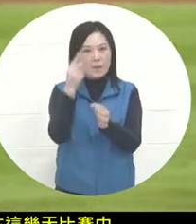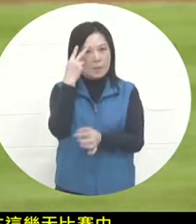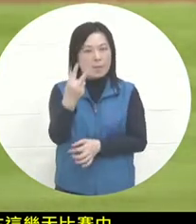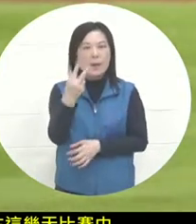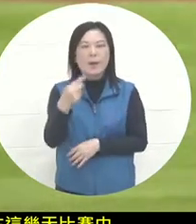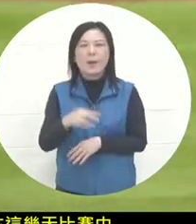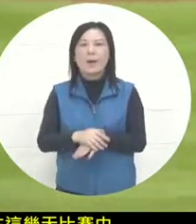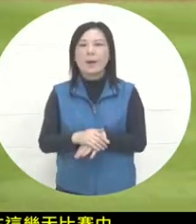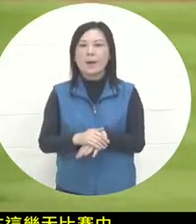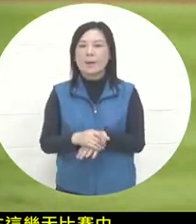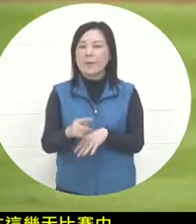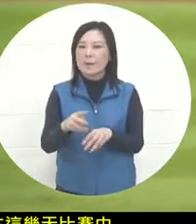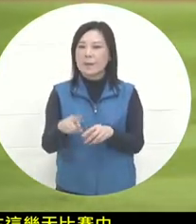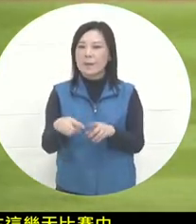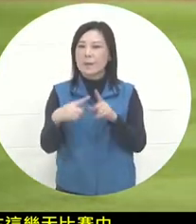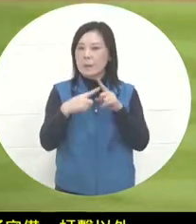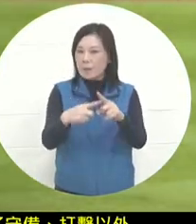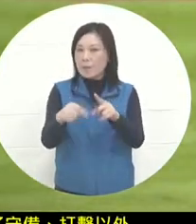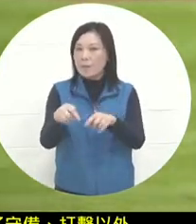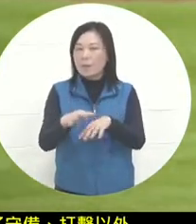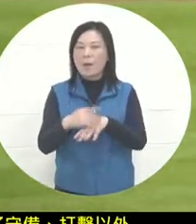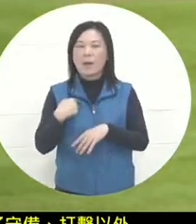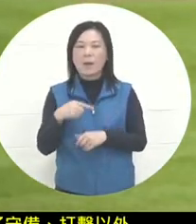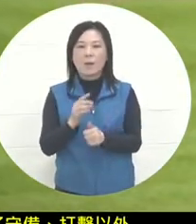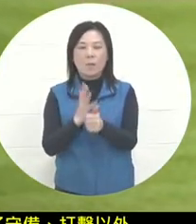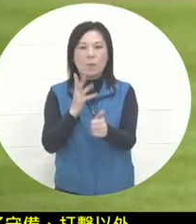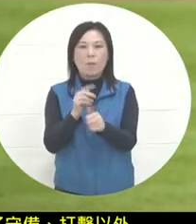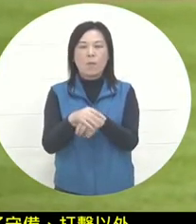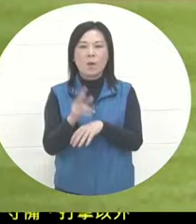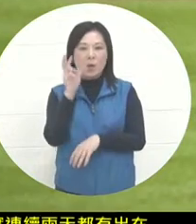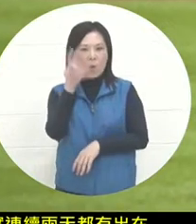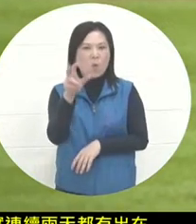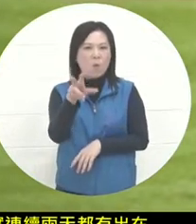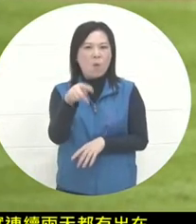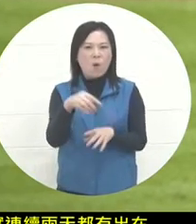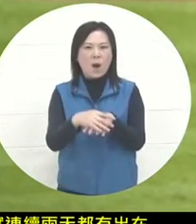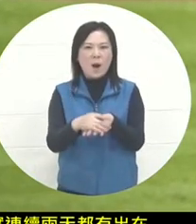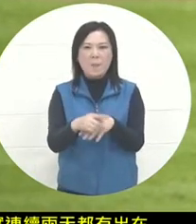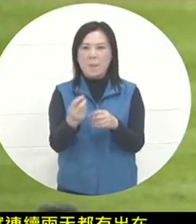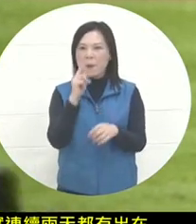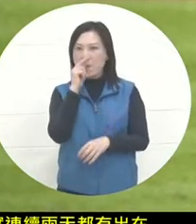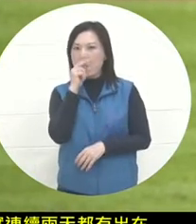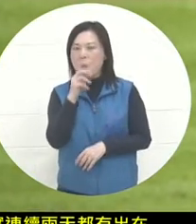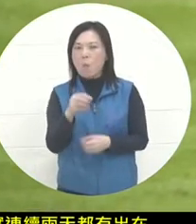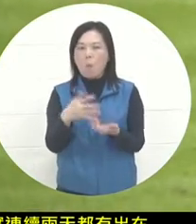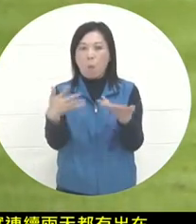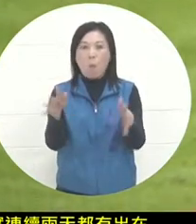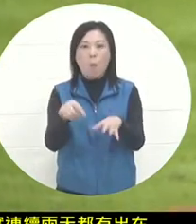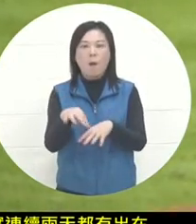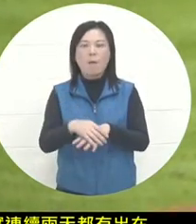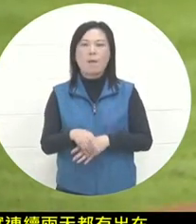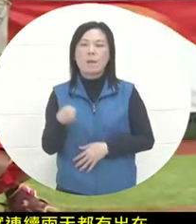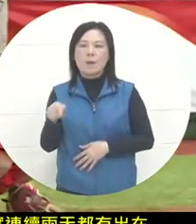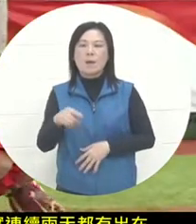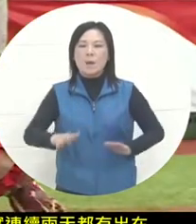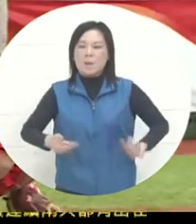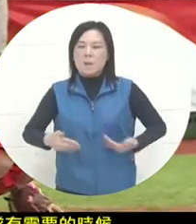when the team needed the pitcher to make an emergency appearance. It